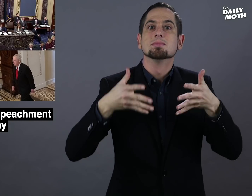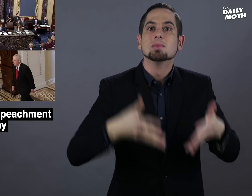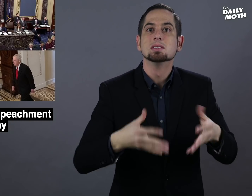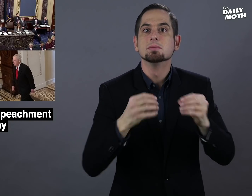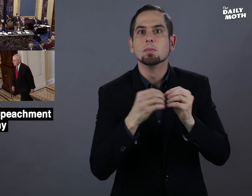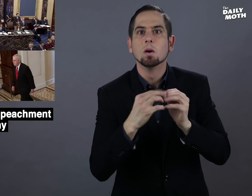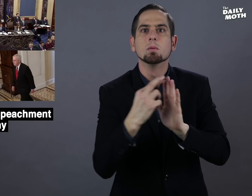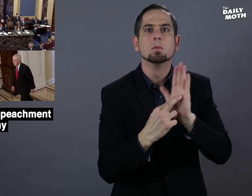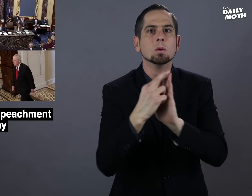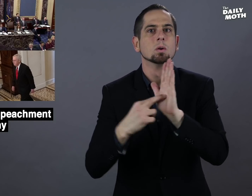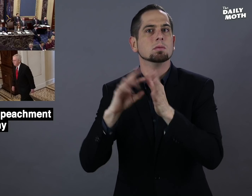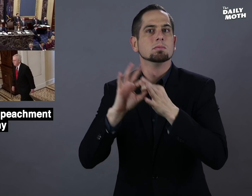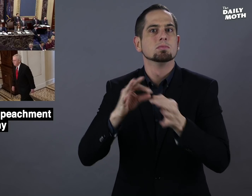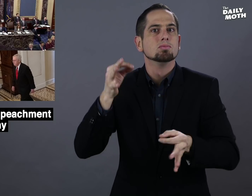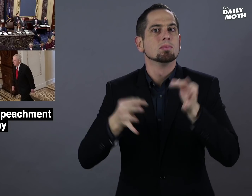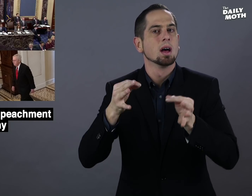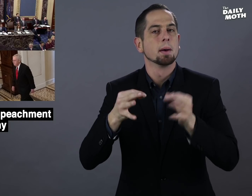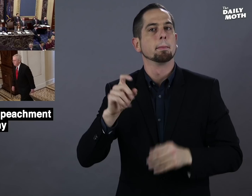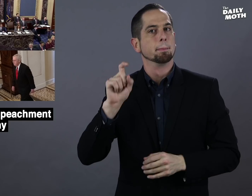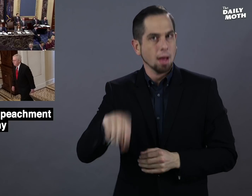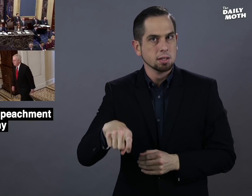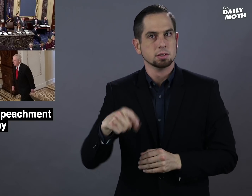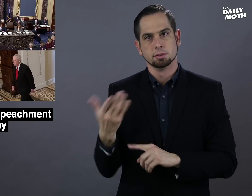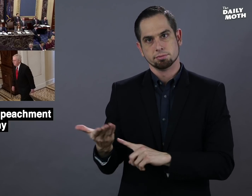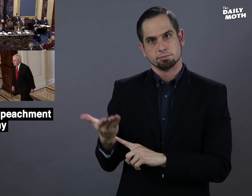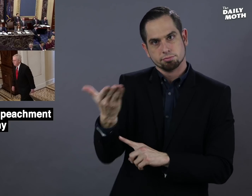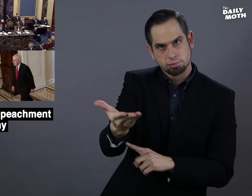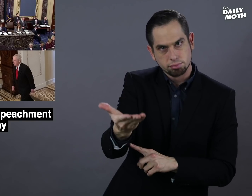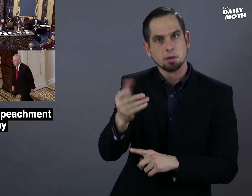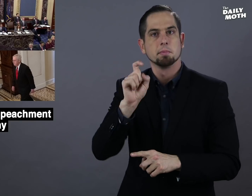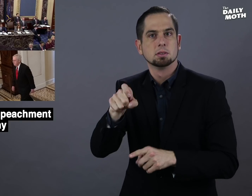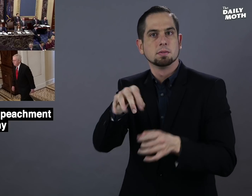The rest of the rules for the trial has to be proposed